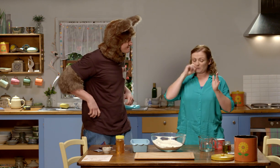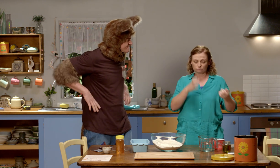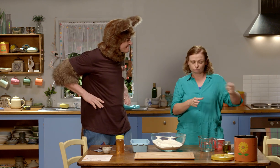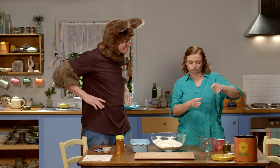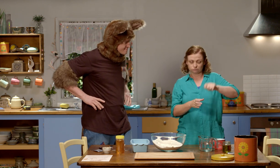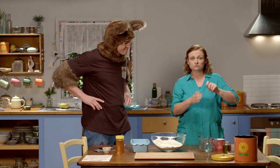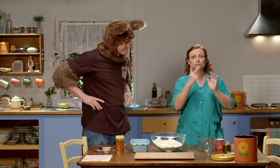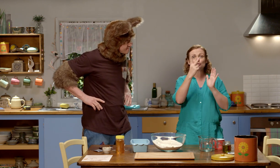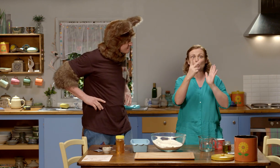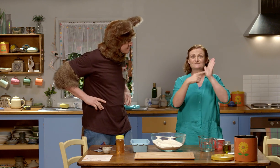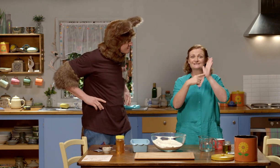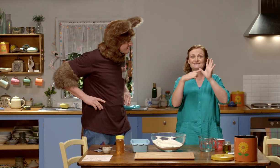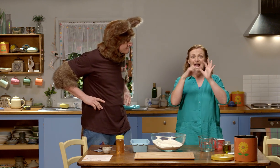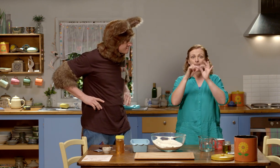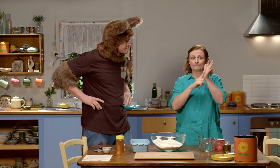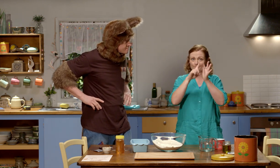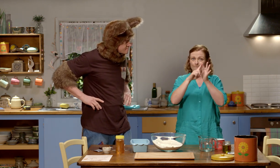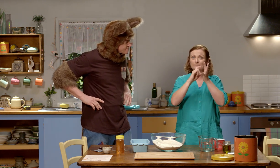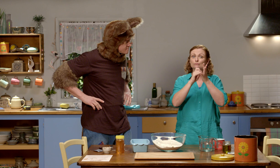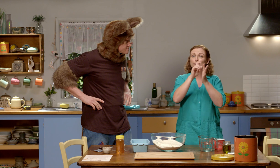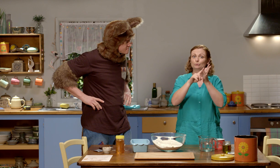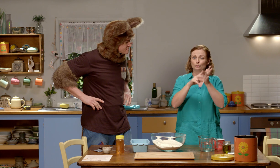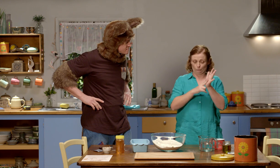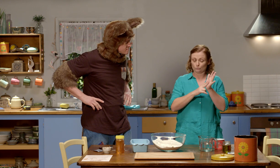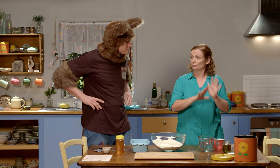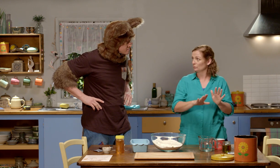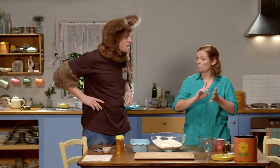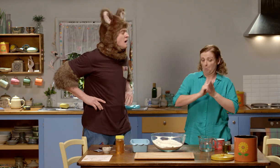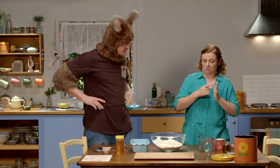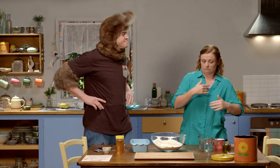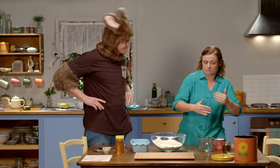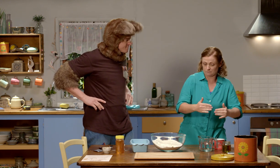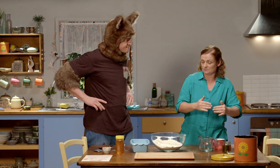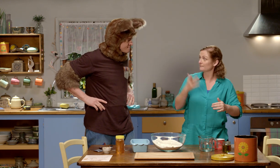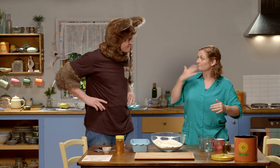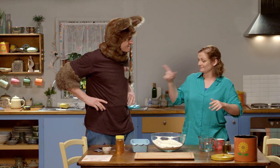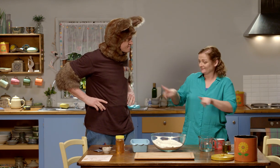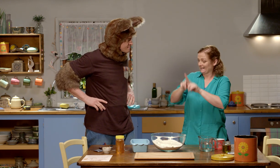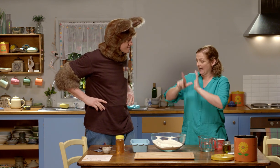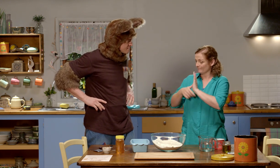I'm going to put in two tablespoons of that. Now while I'm doing that,